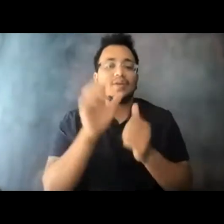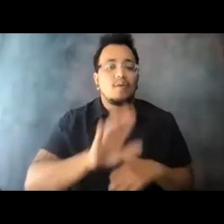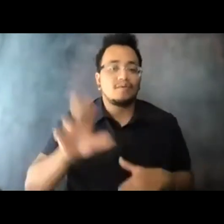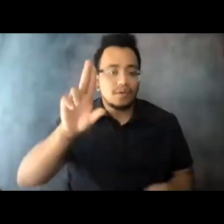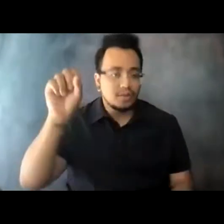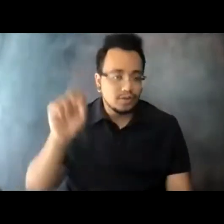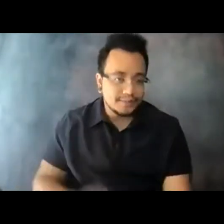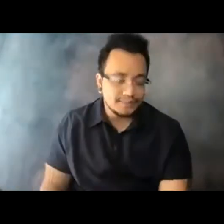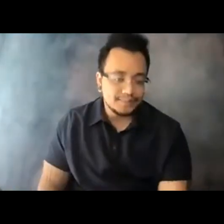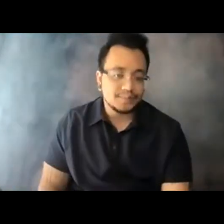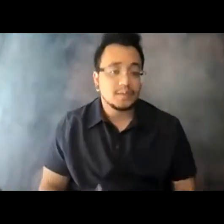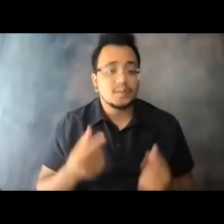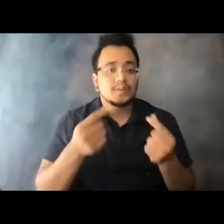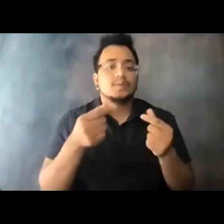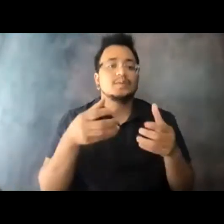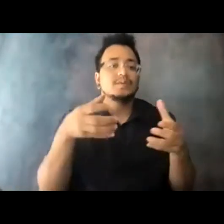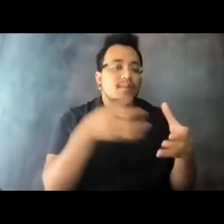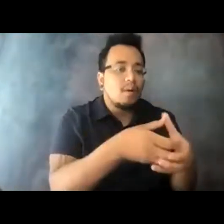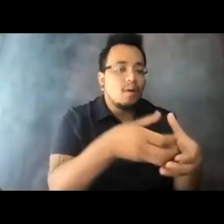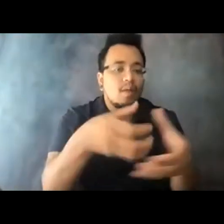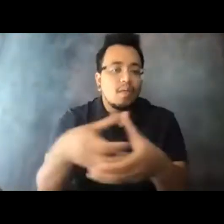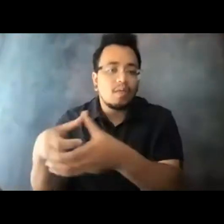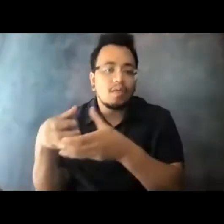done this in small groups, agencies large and small.